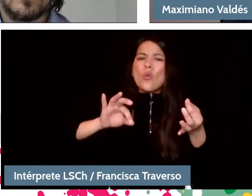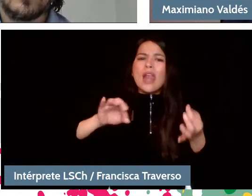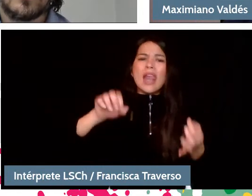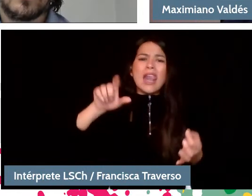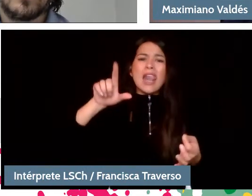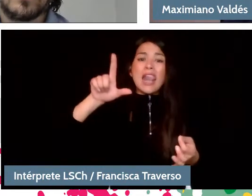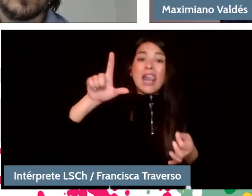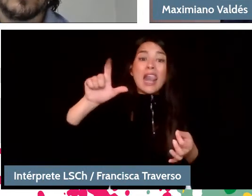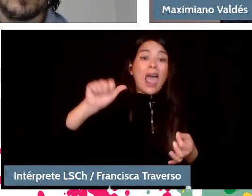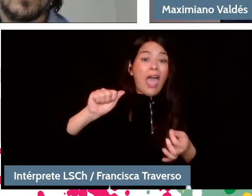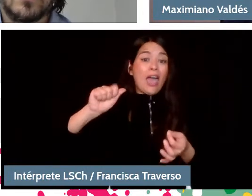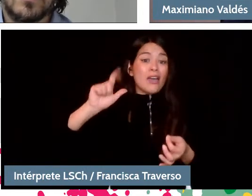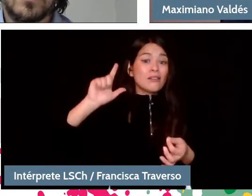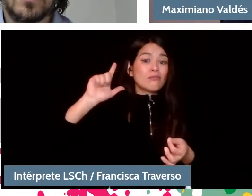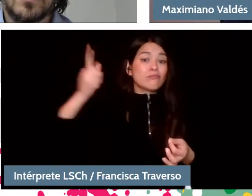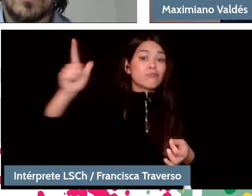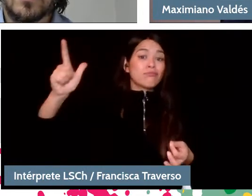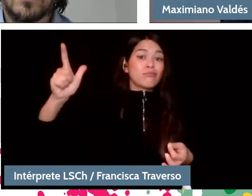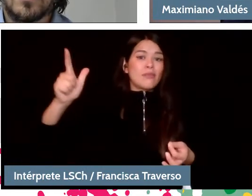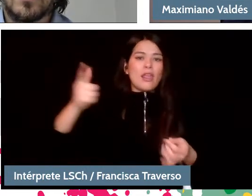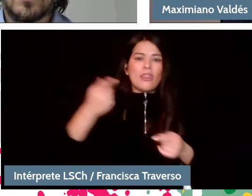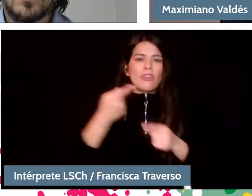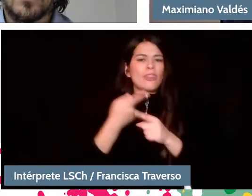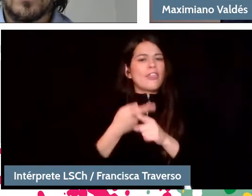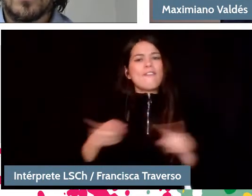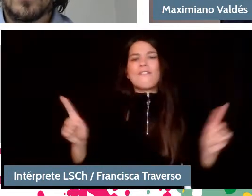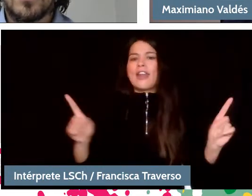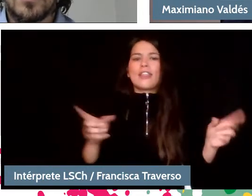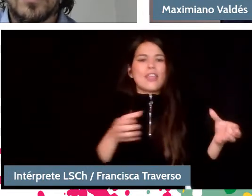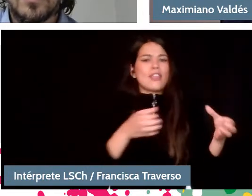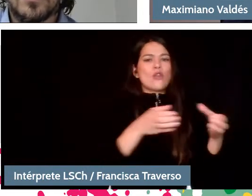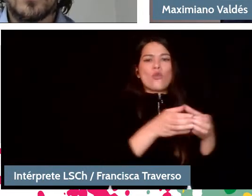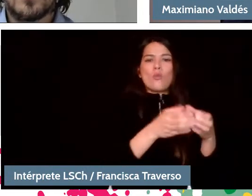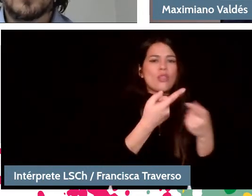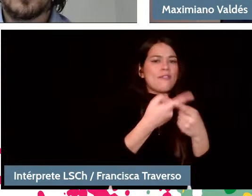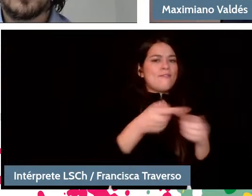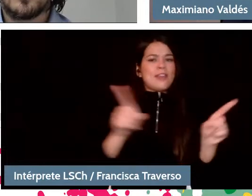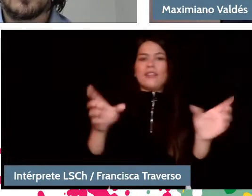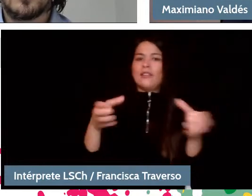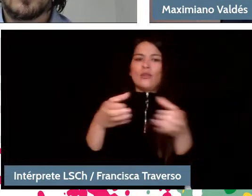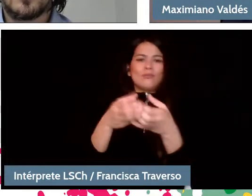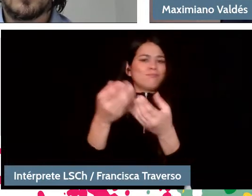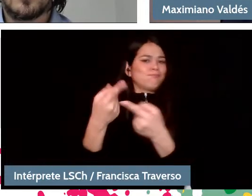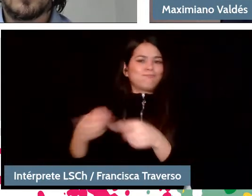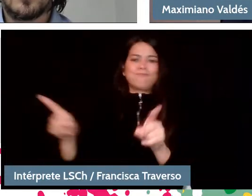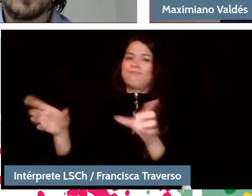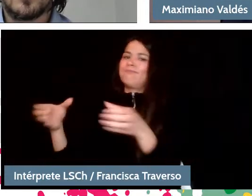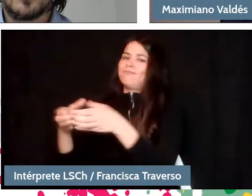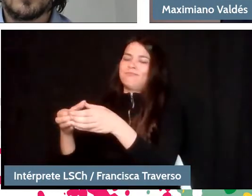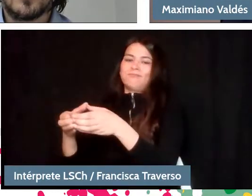is very different from orchestra to orchestra. It is true, then, that the sound has become somewhat uniform.